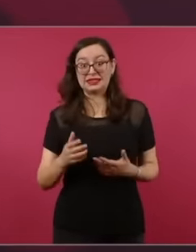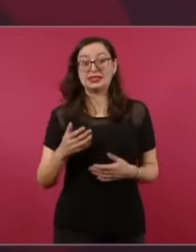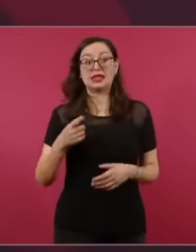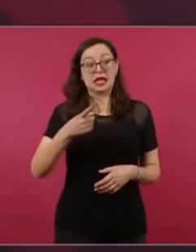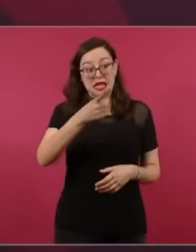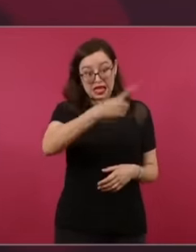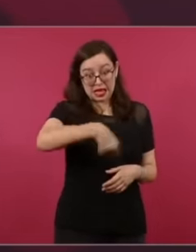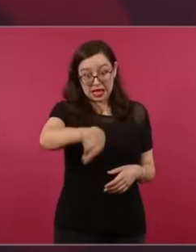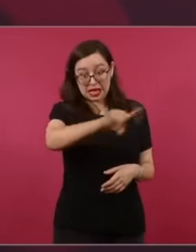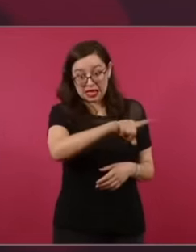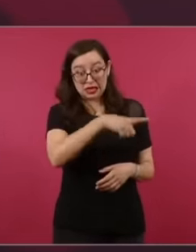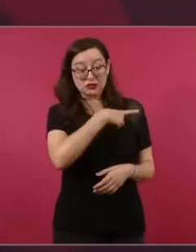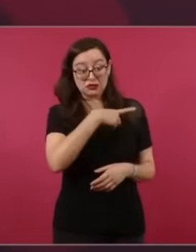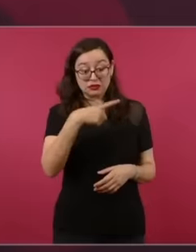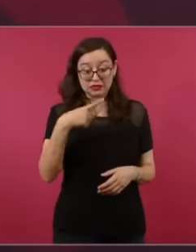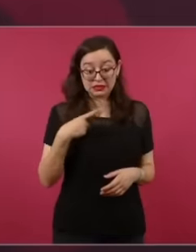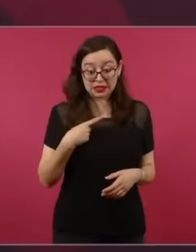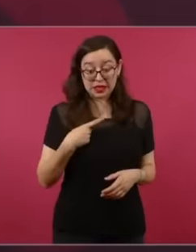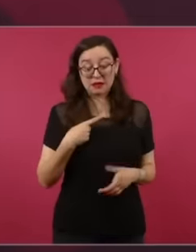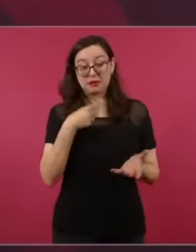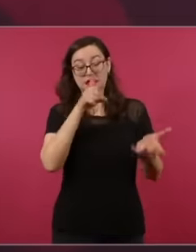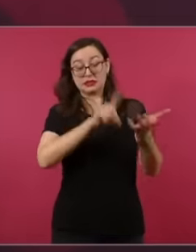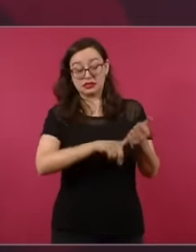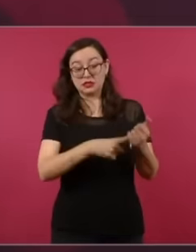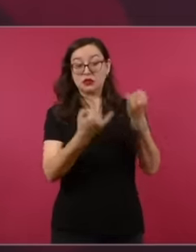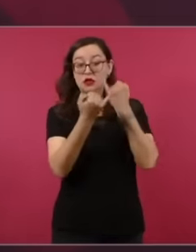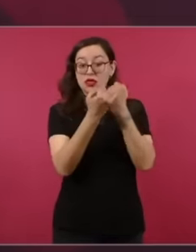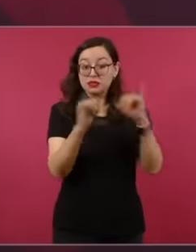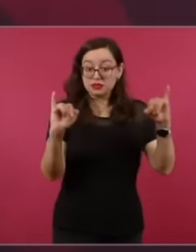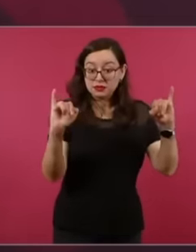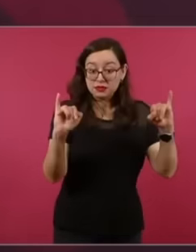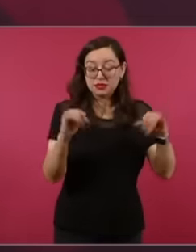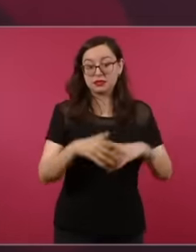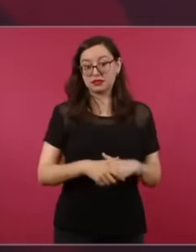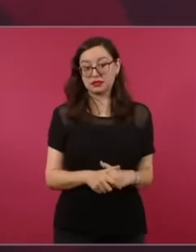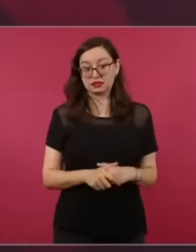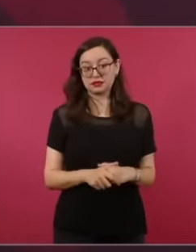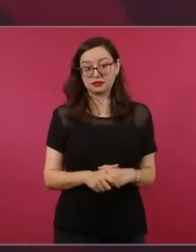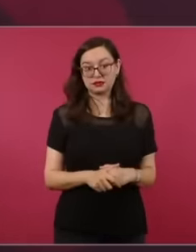They had the possibility of carrying out the reform of the judiciary,